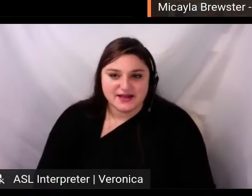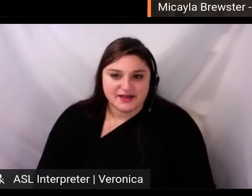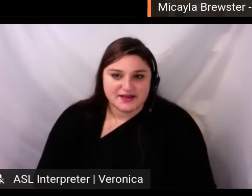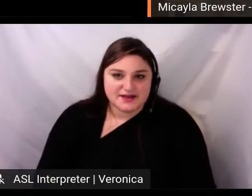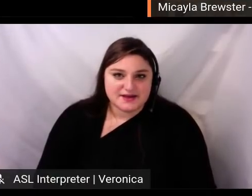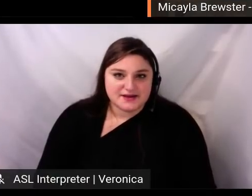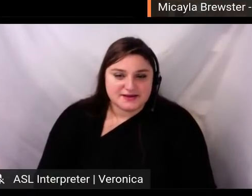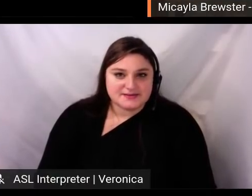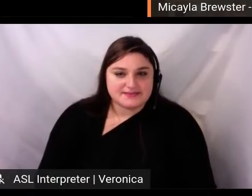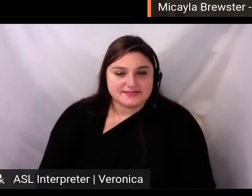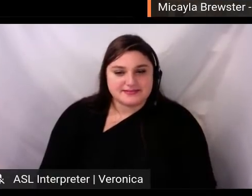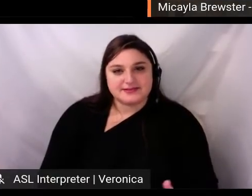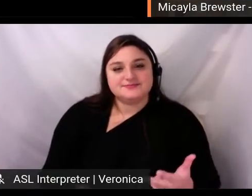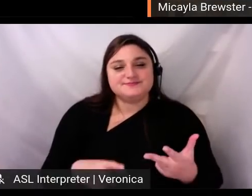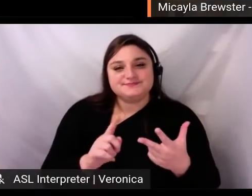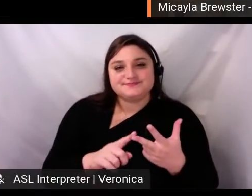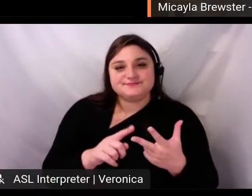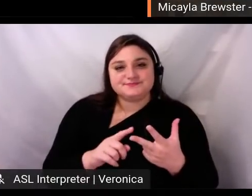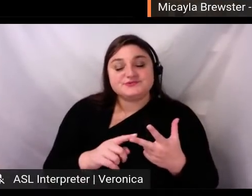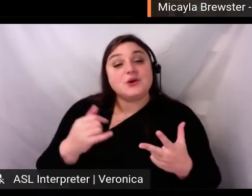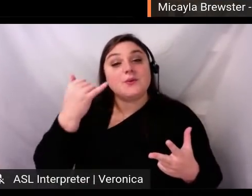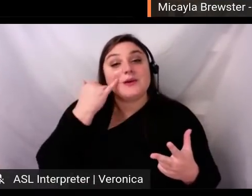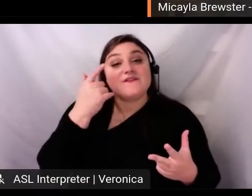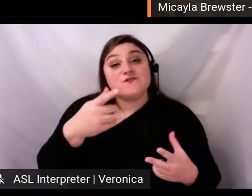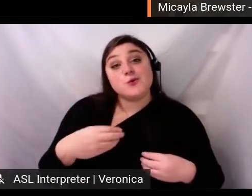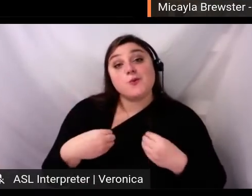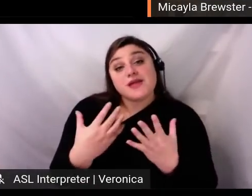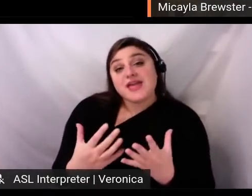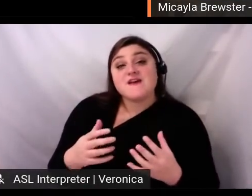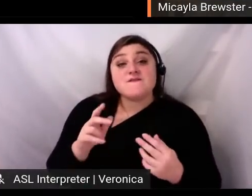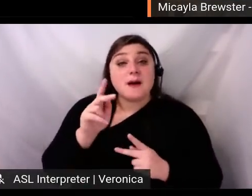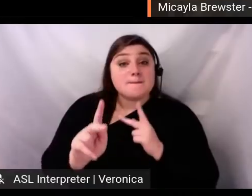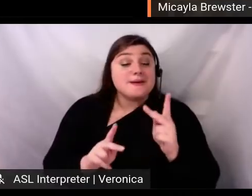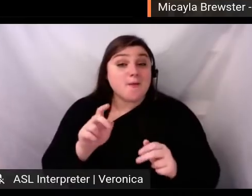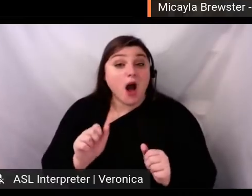they believe in. Make sure to personalize the message for them.